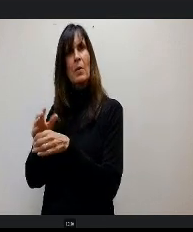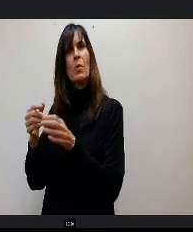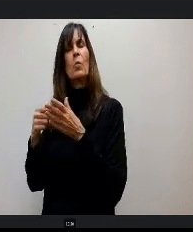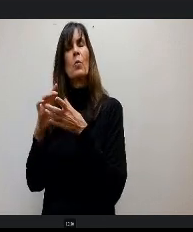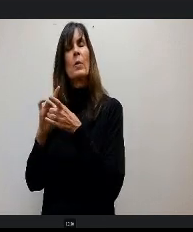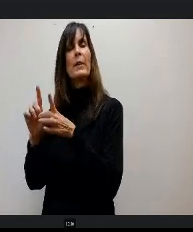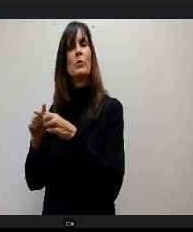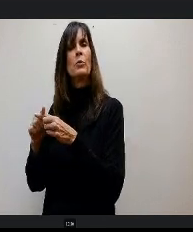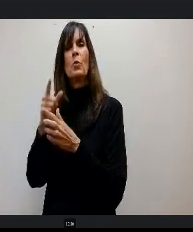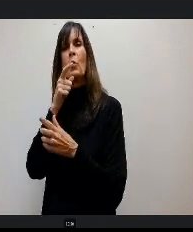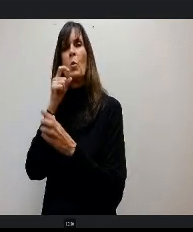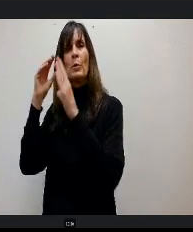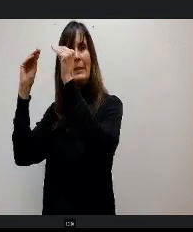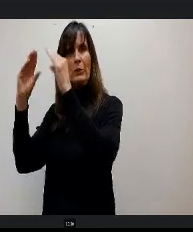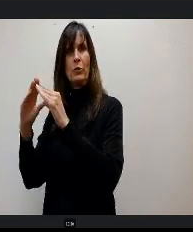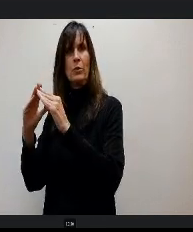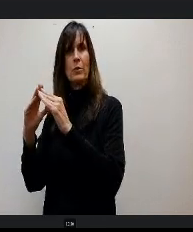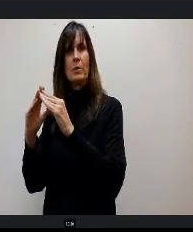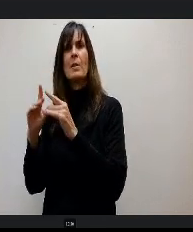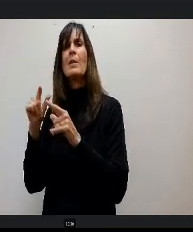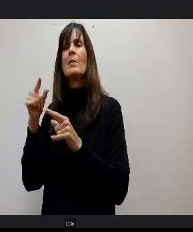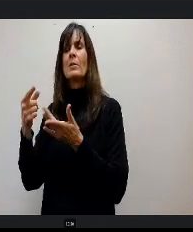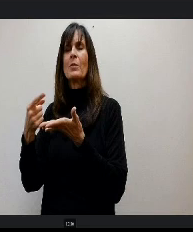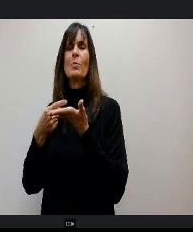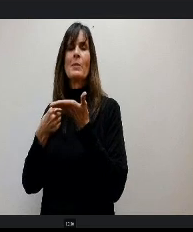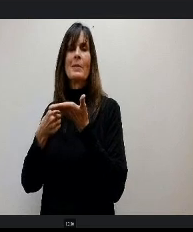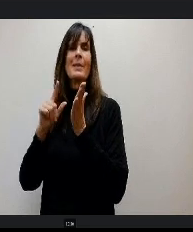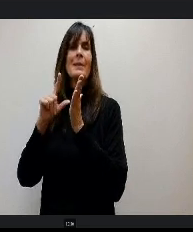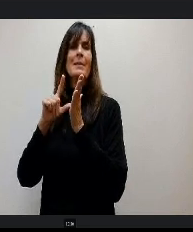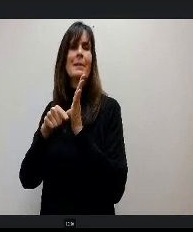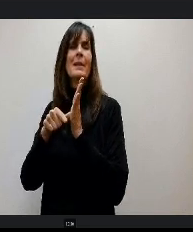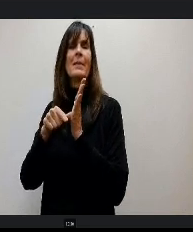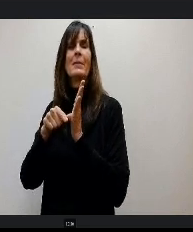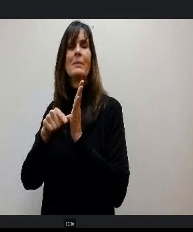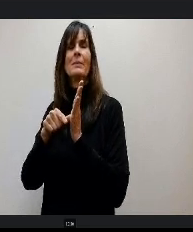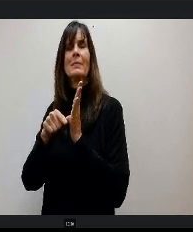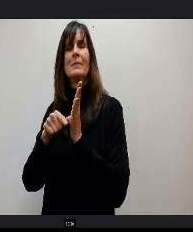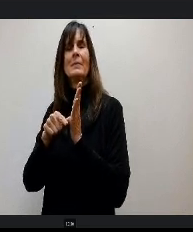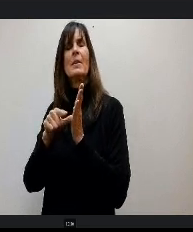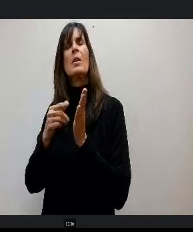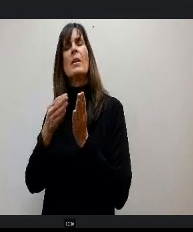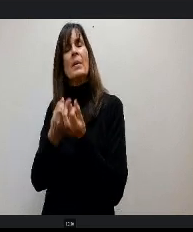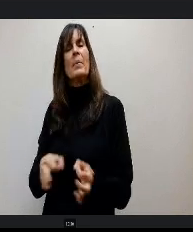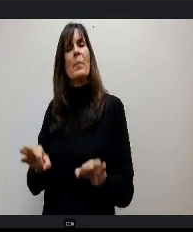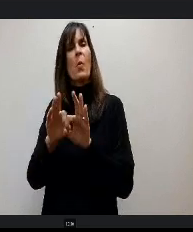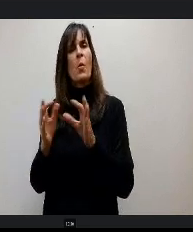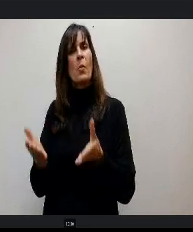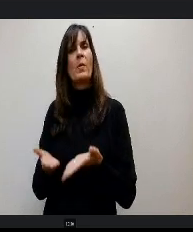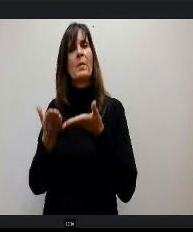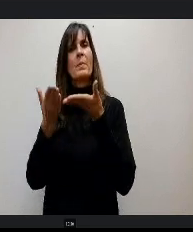Smart is going to talk with you about an important recommendation around making those comparison